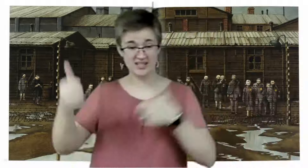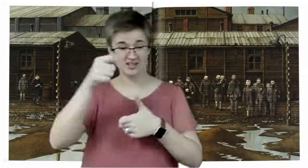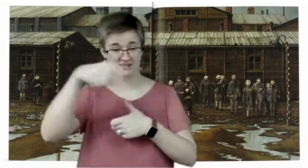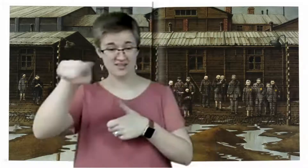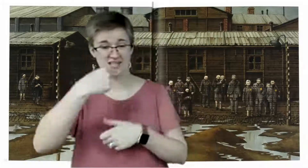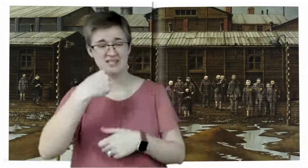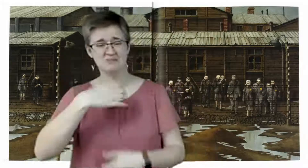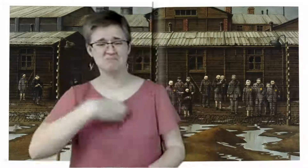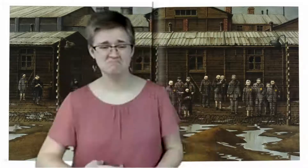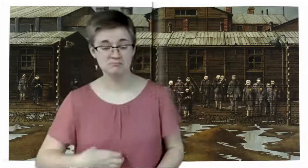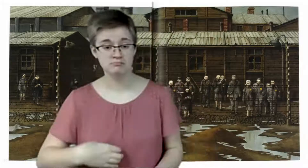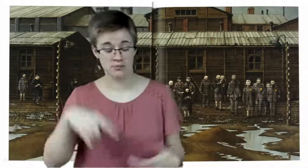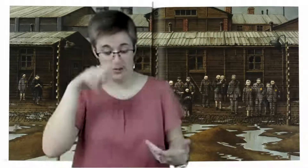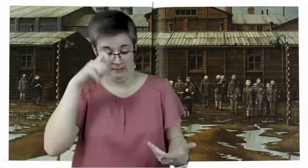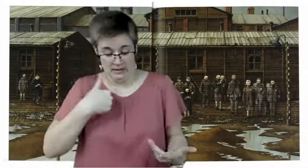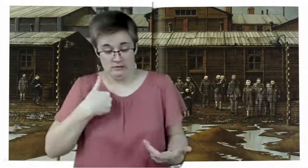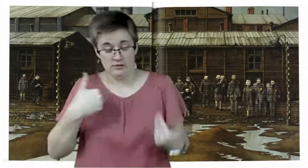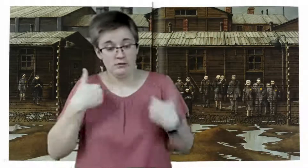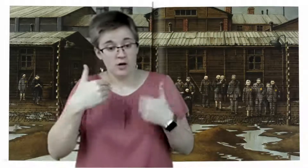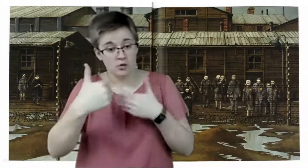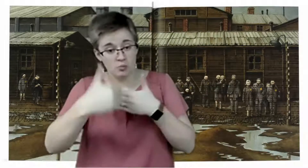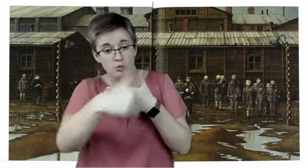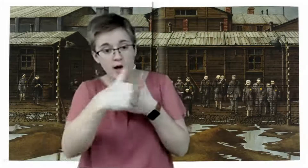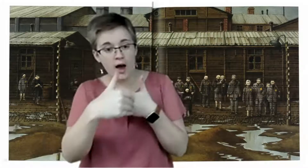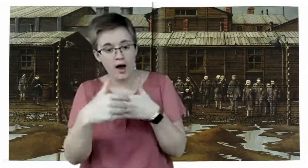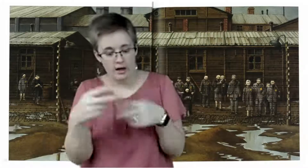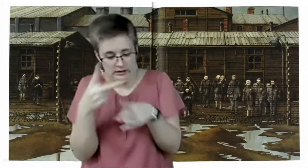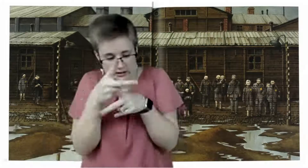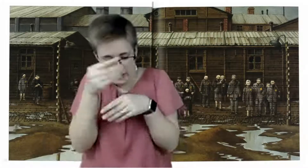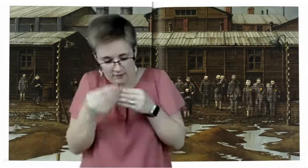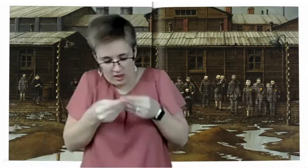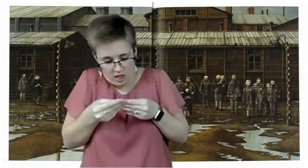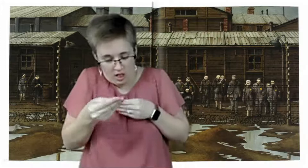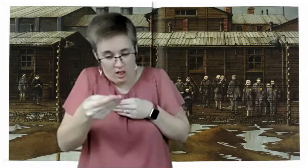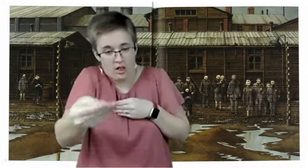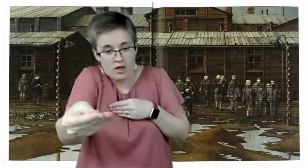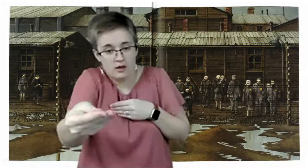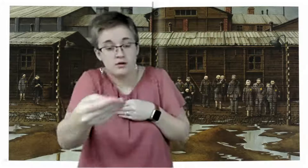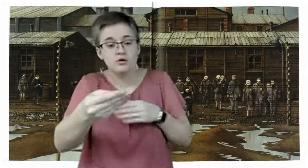Since I had a piece of bread, I carefully handed it to them through the pointed wires.